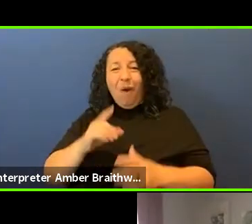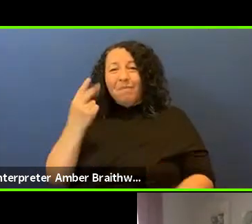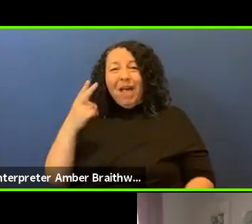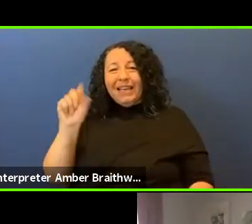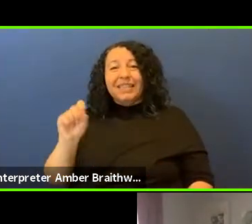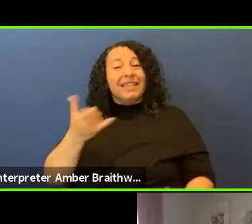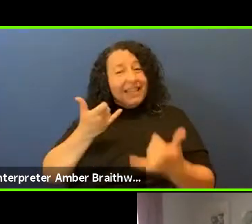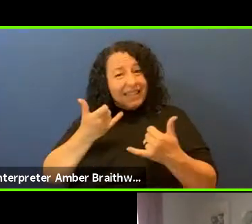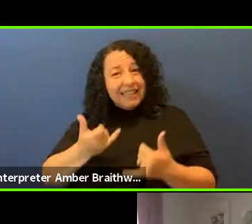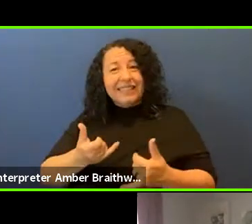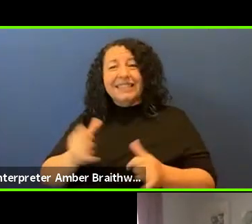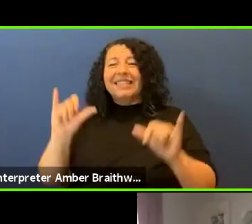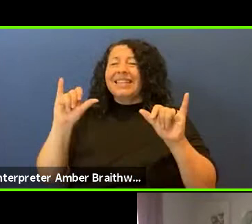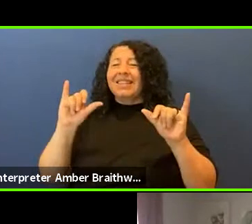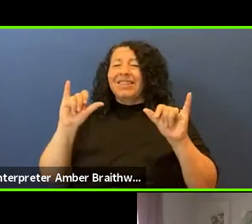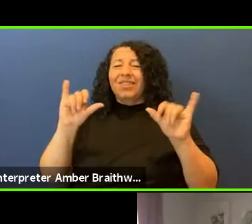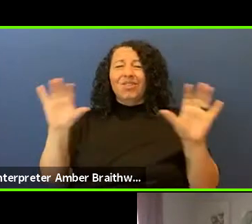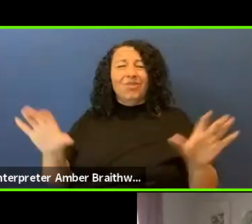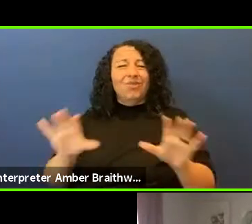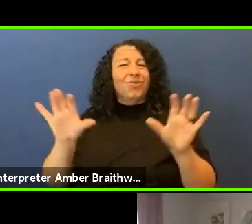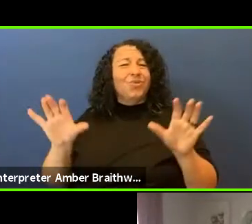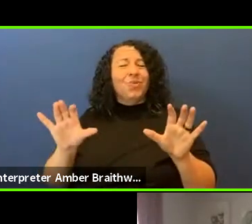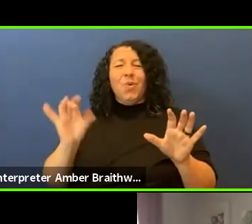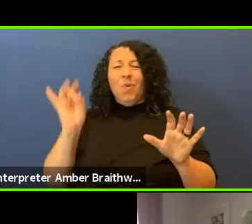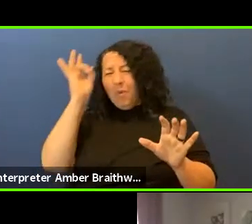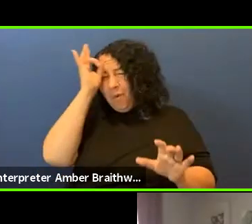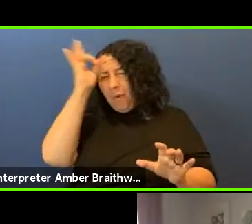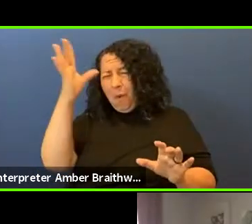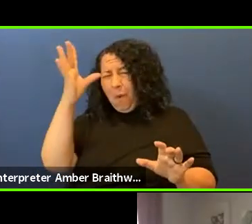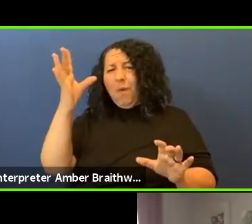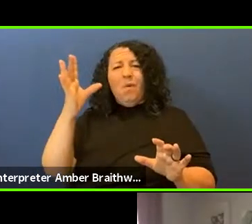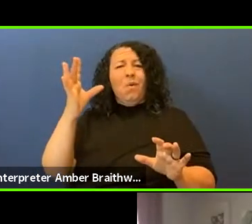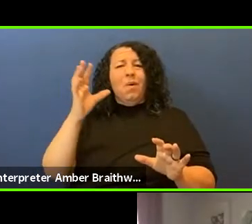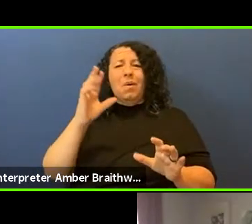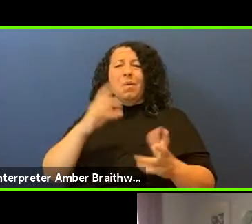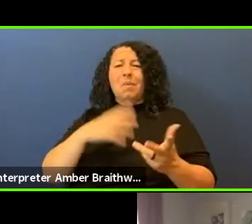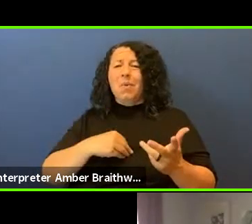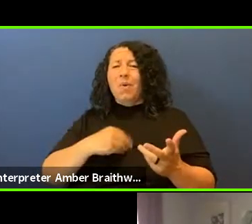egregious acts of racial discrimination, erasure, and marginalization of Native